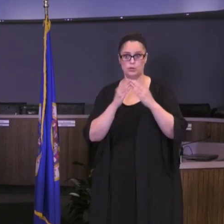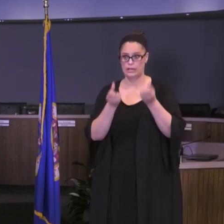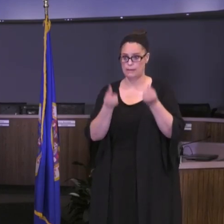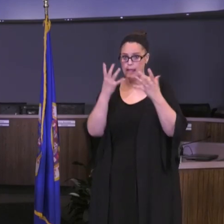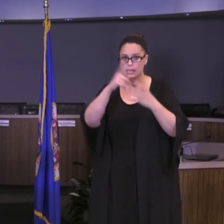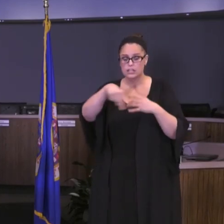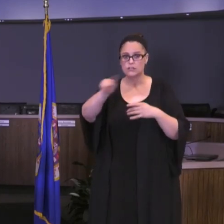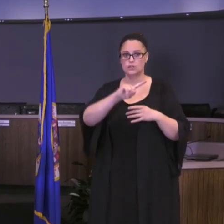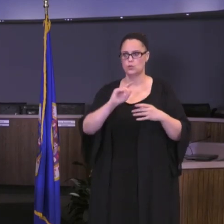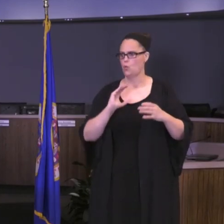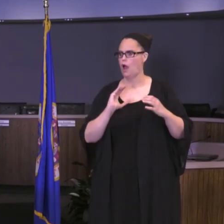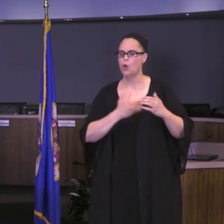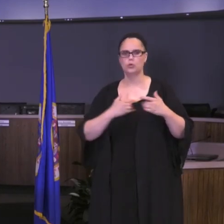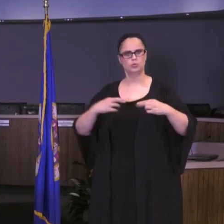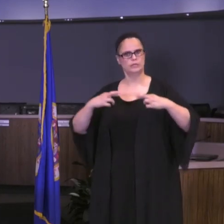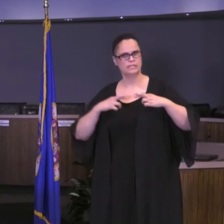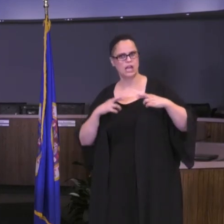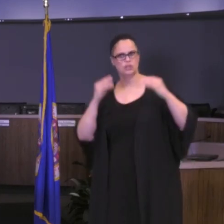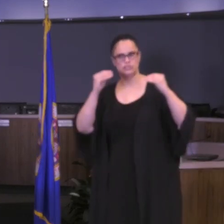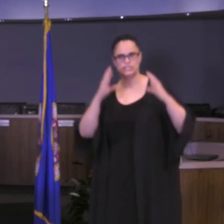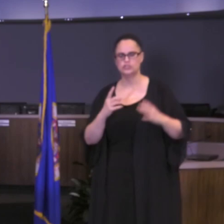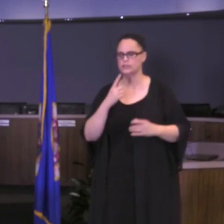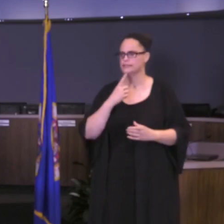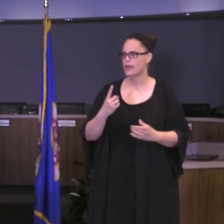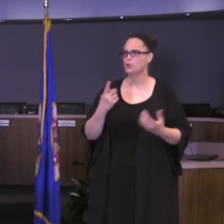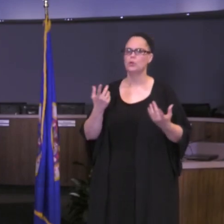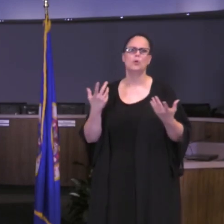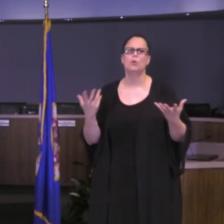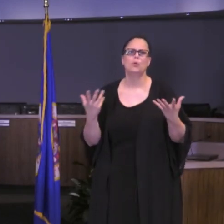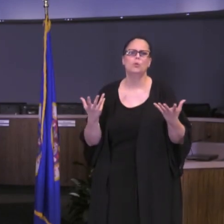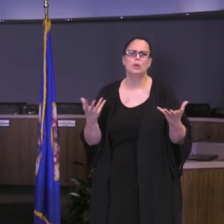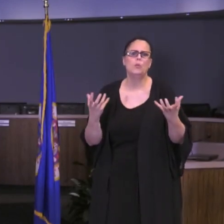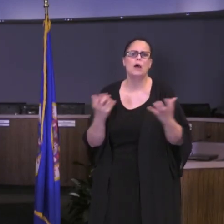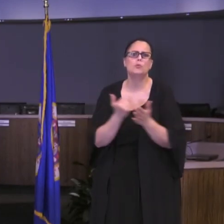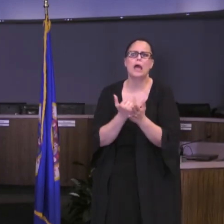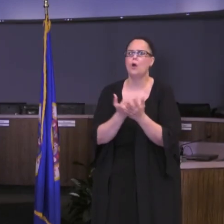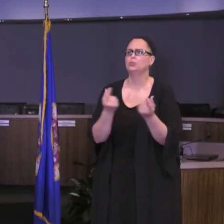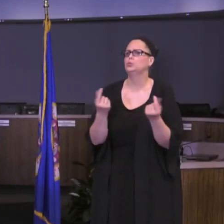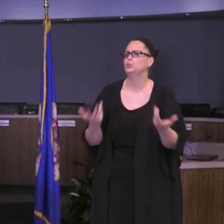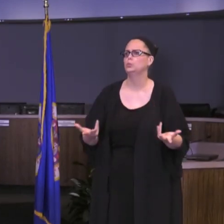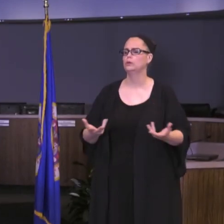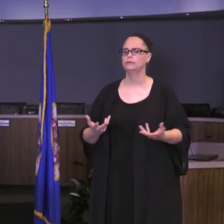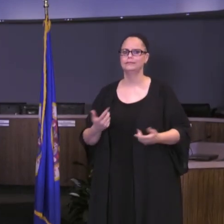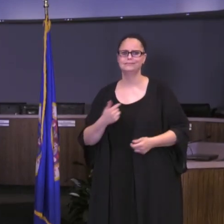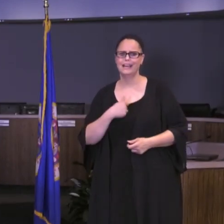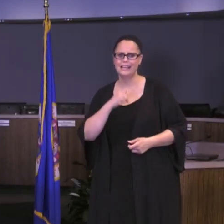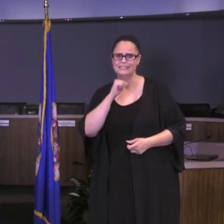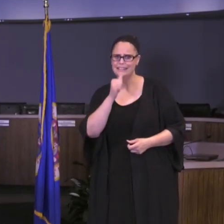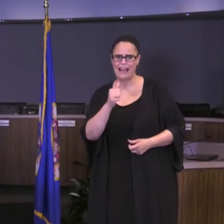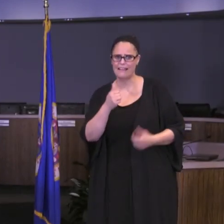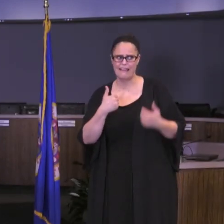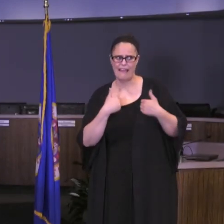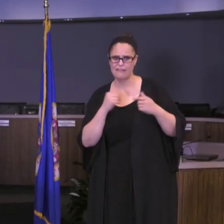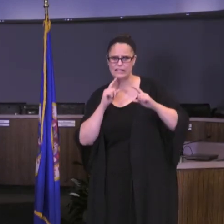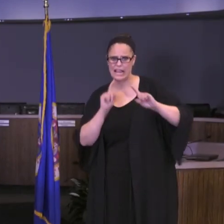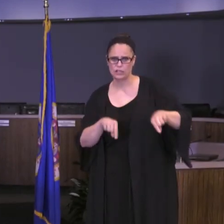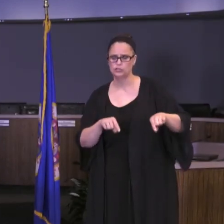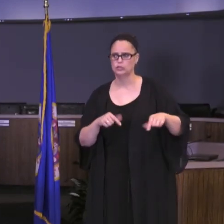our retired teachers who reached out to me and said, "Joe, we just want to help," and I didn't have an answer for that. I didn't have a way in